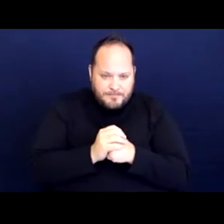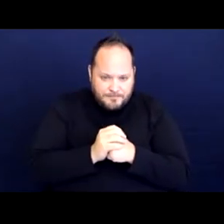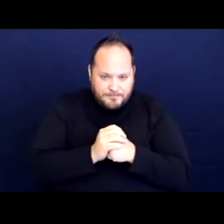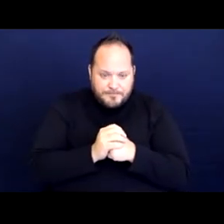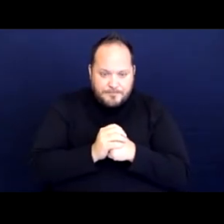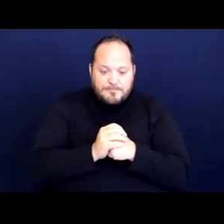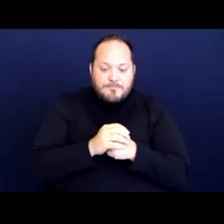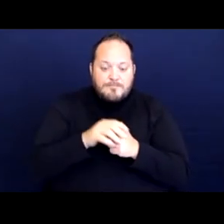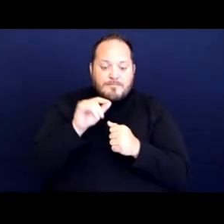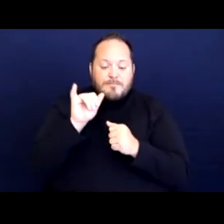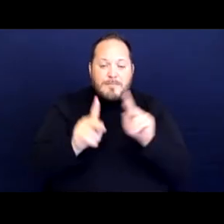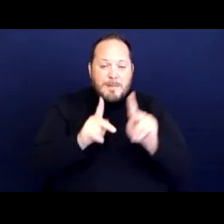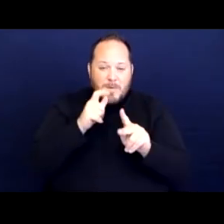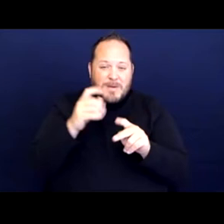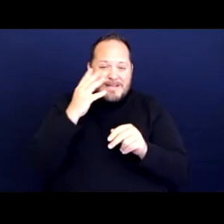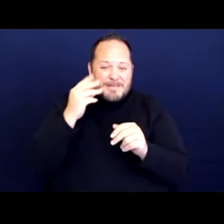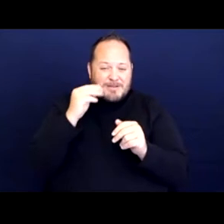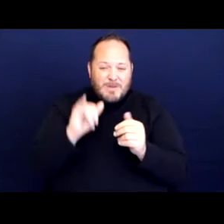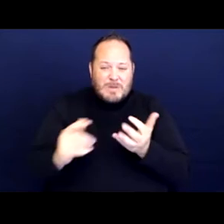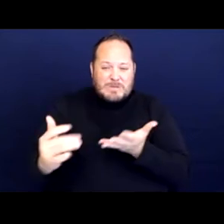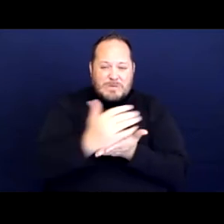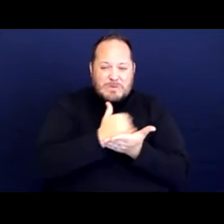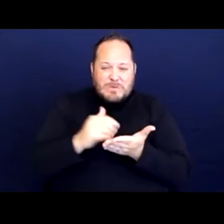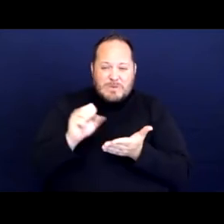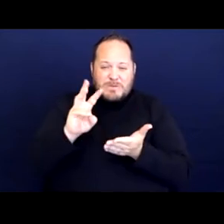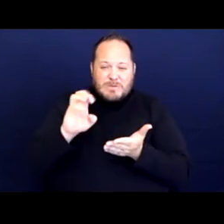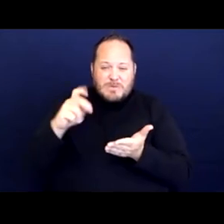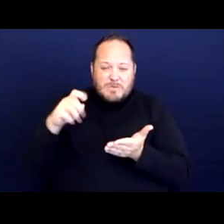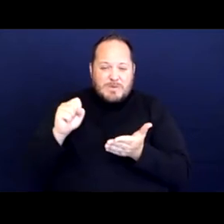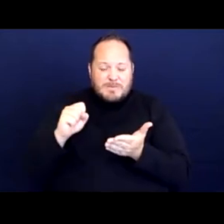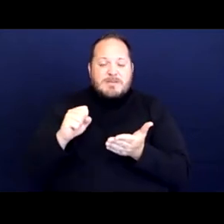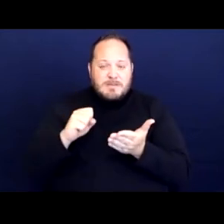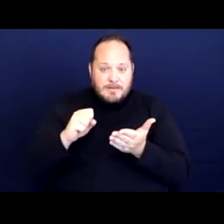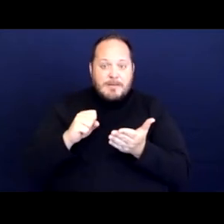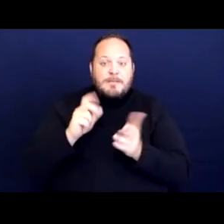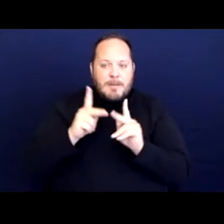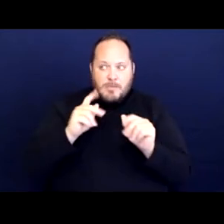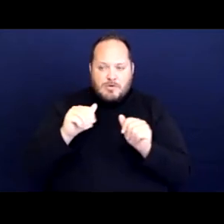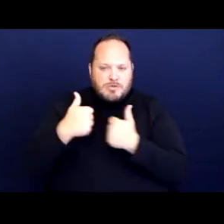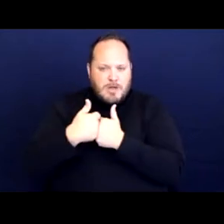have also been successfully challenge on fourth and 14th amendment grounds